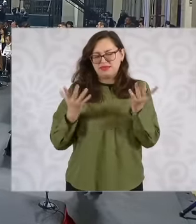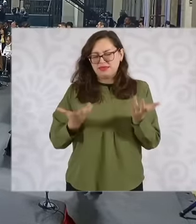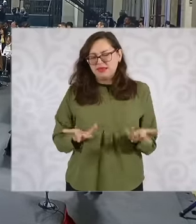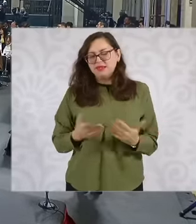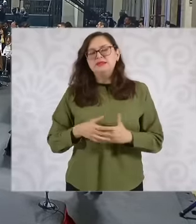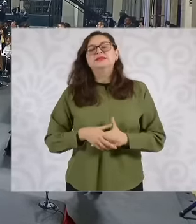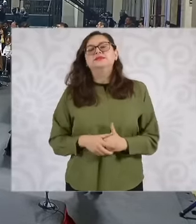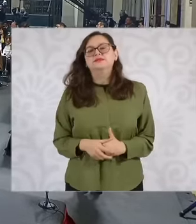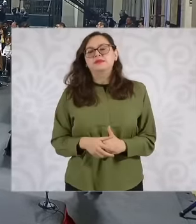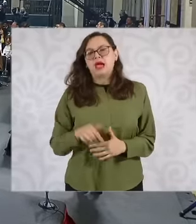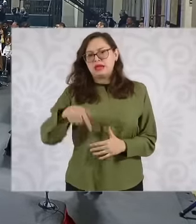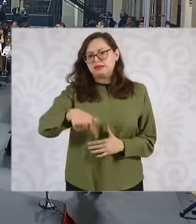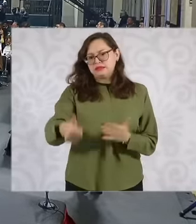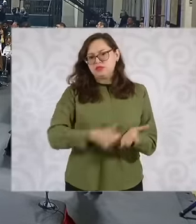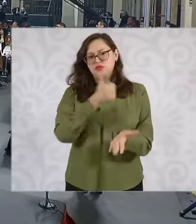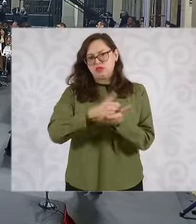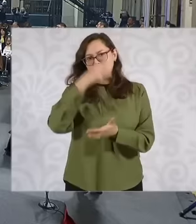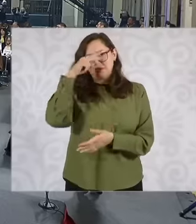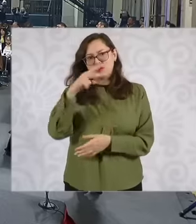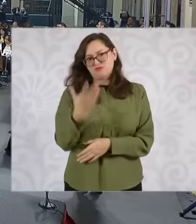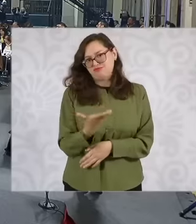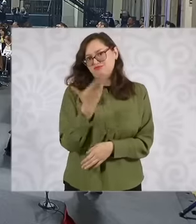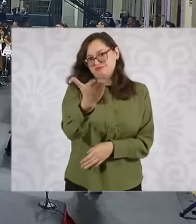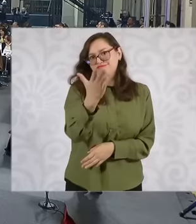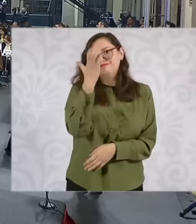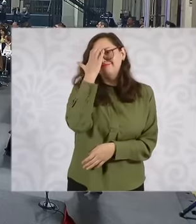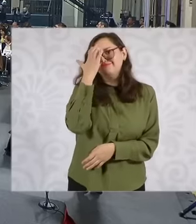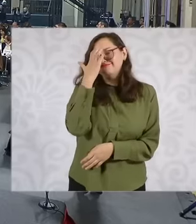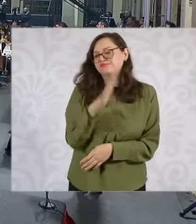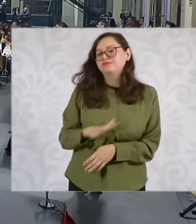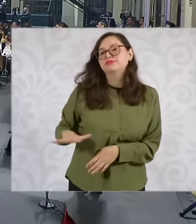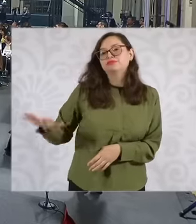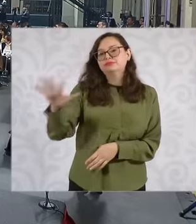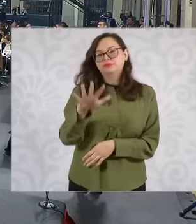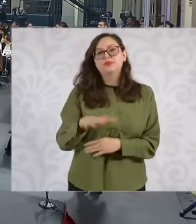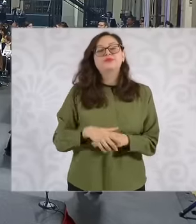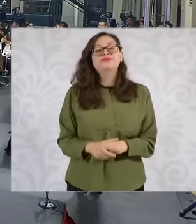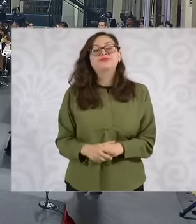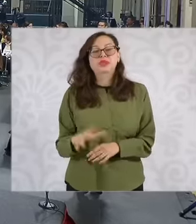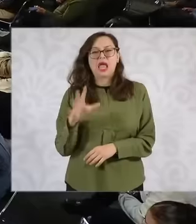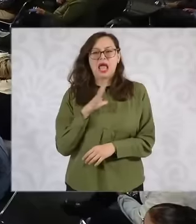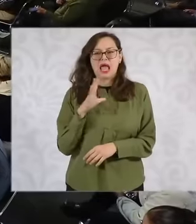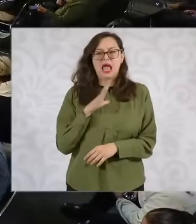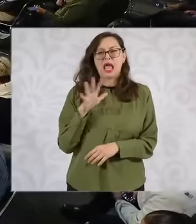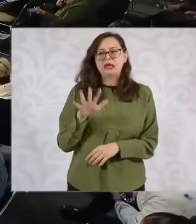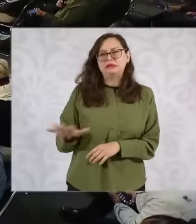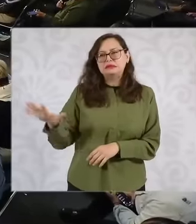in Mexico City. eh. There is a territorial reserve. Still, but here the issue